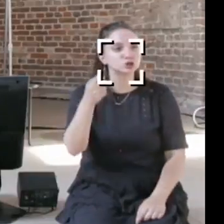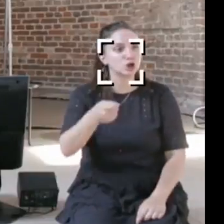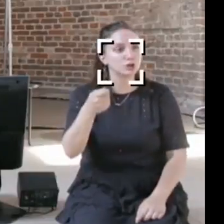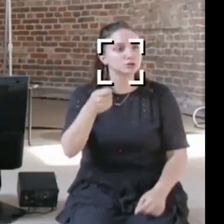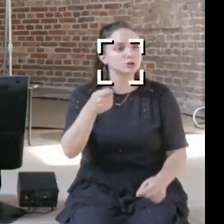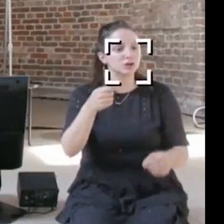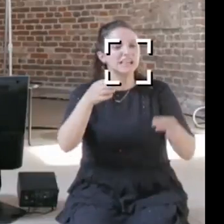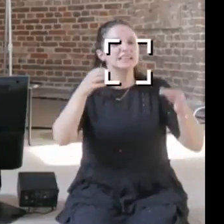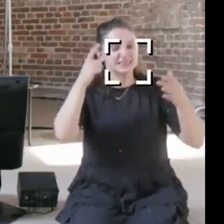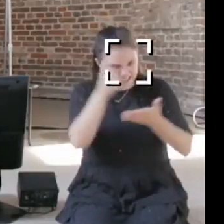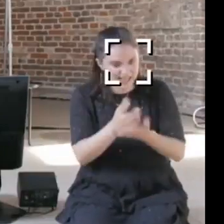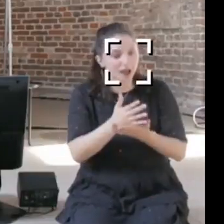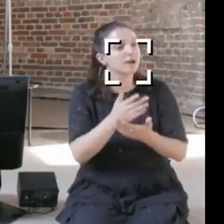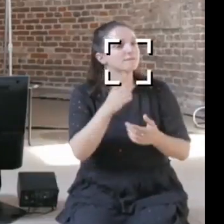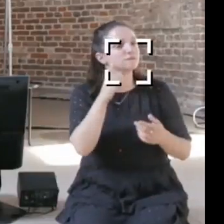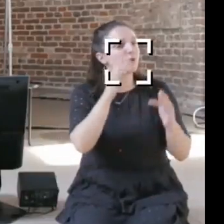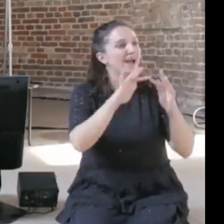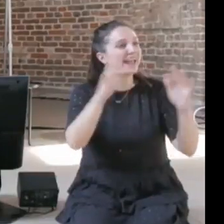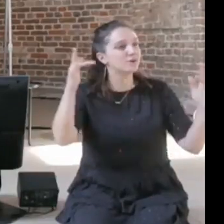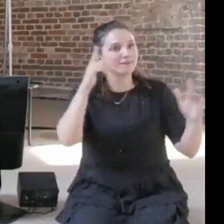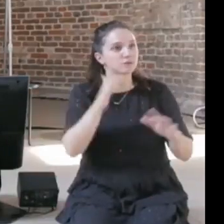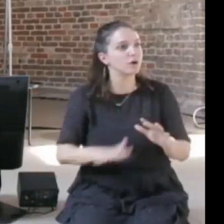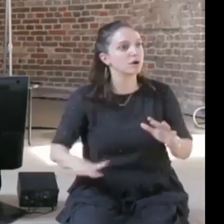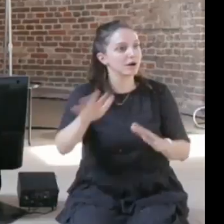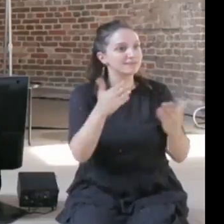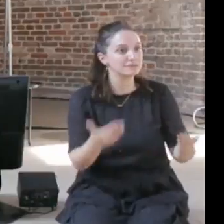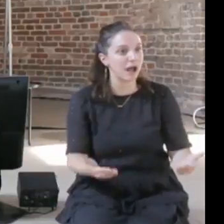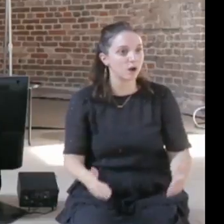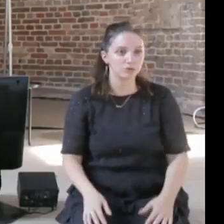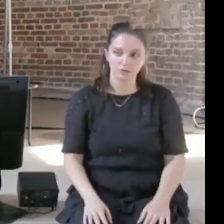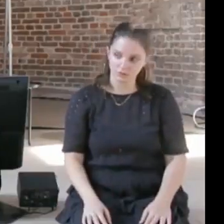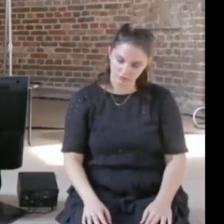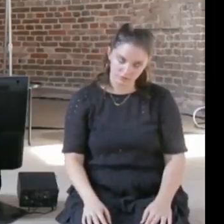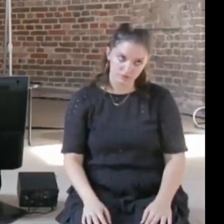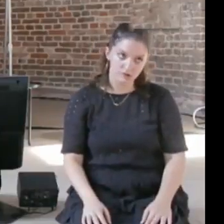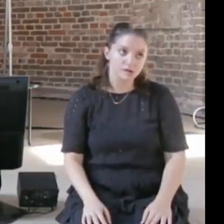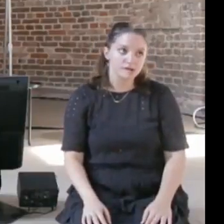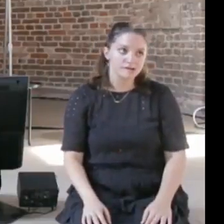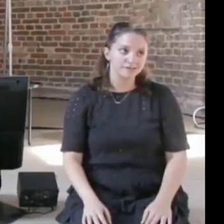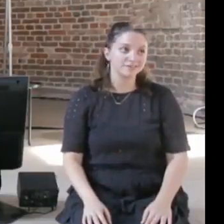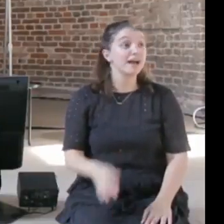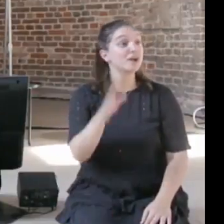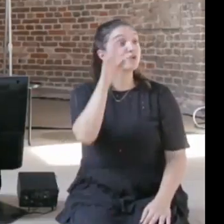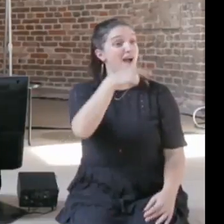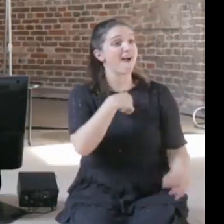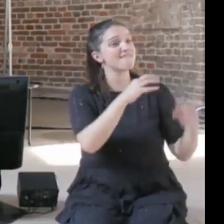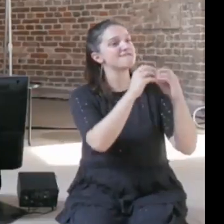and when I was fighting with Lindsay Gramm about the Internet, he had never used email,